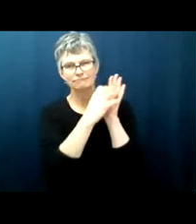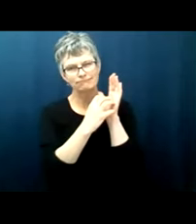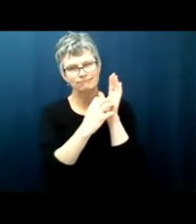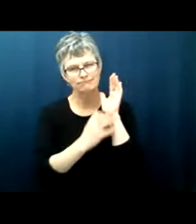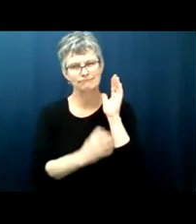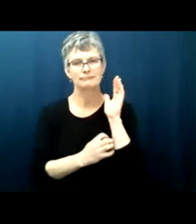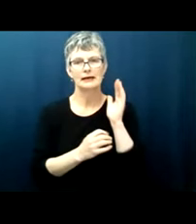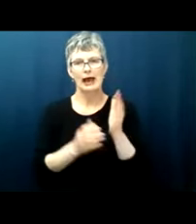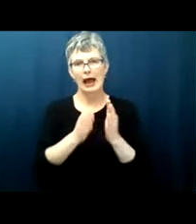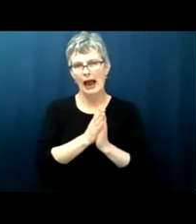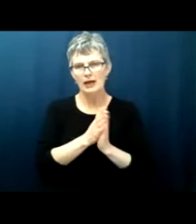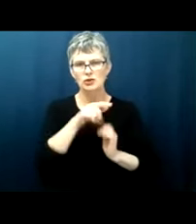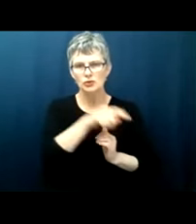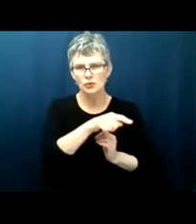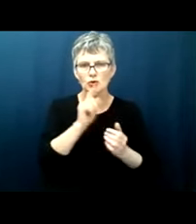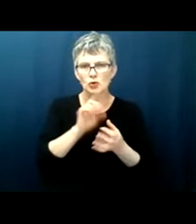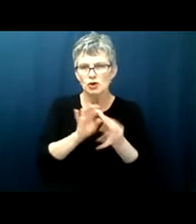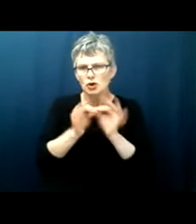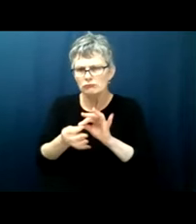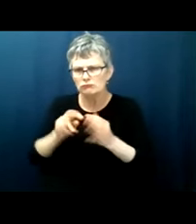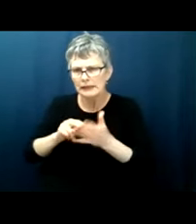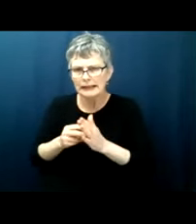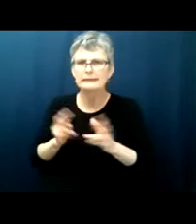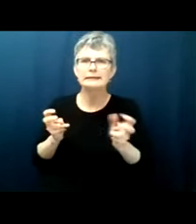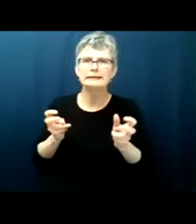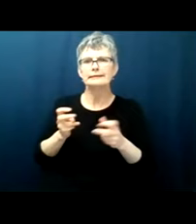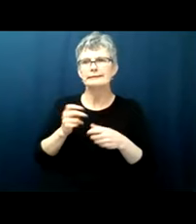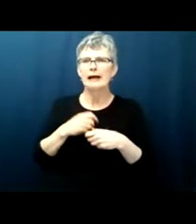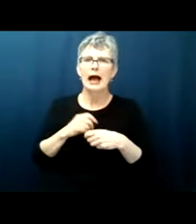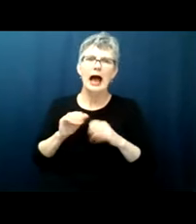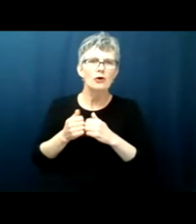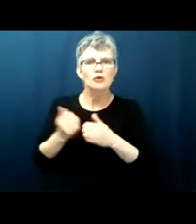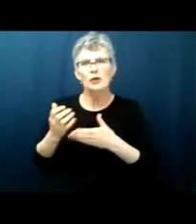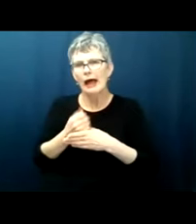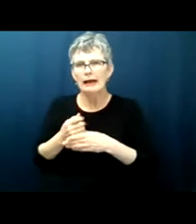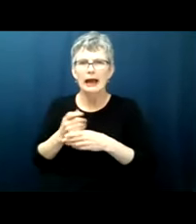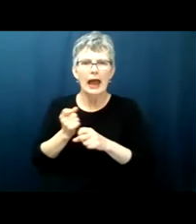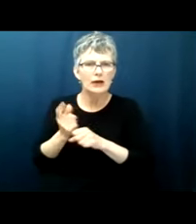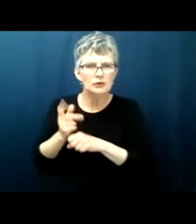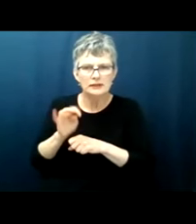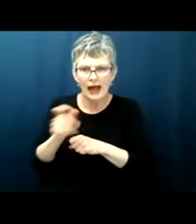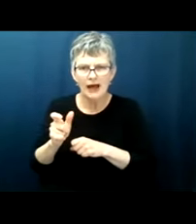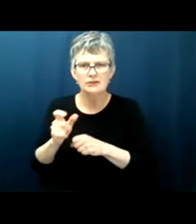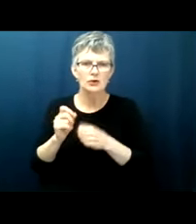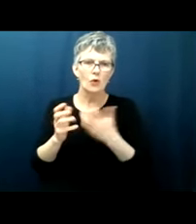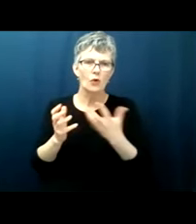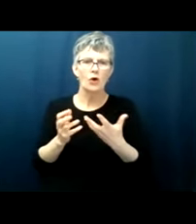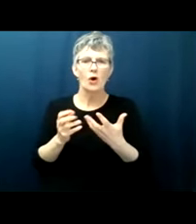the collection of uh annualized taxation uh or if you're why they might give you just a sentence on